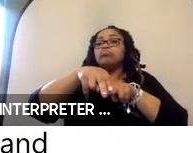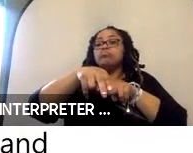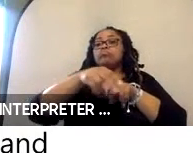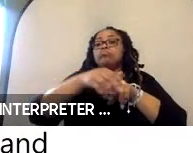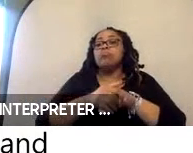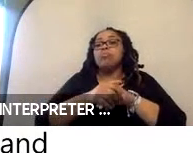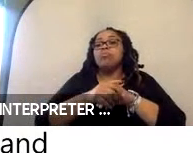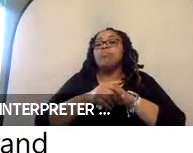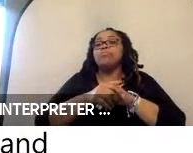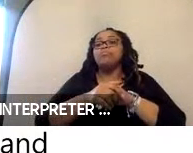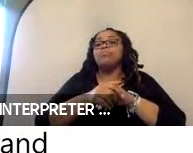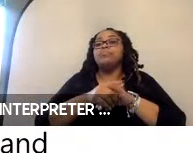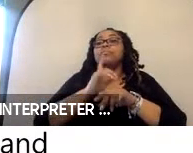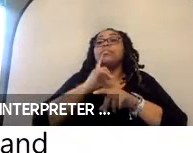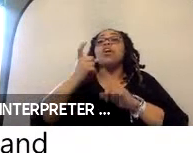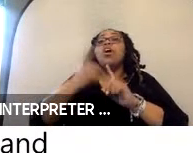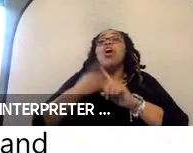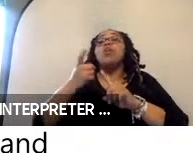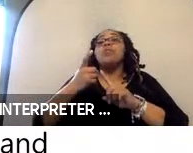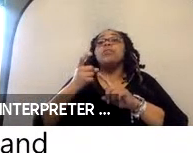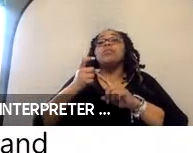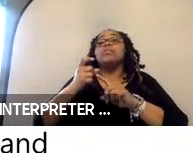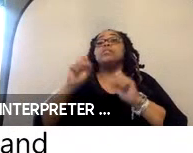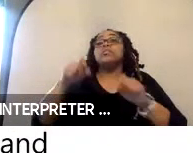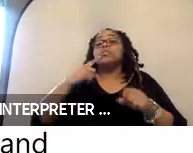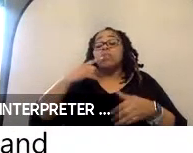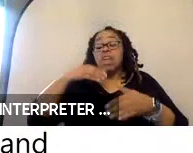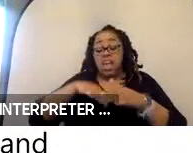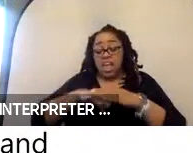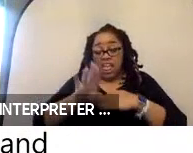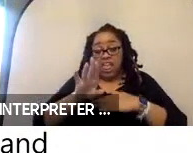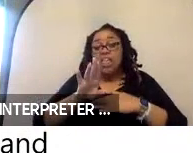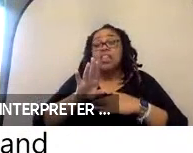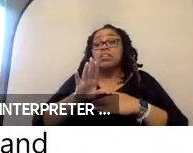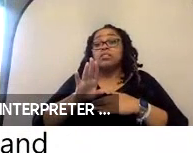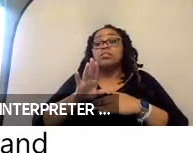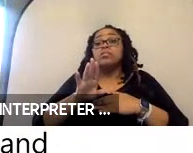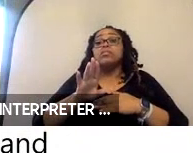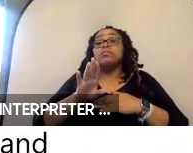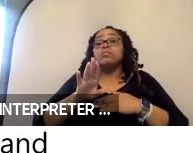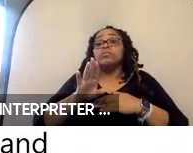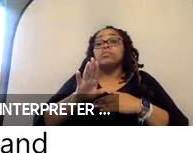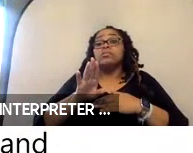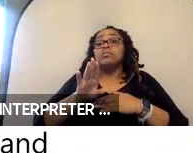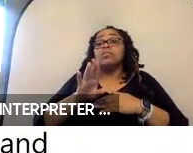an automated securement system once inside. That, once the passenger is in place, they